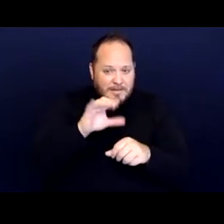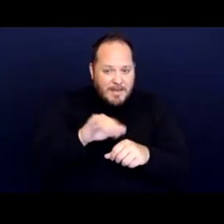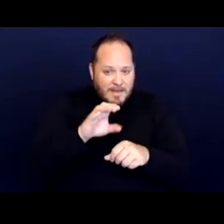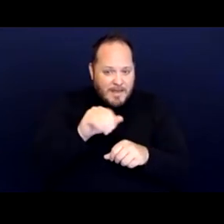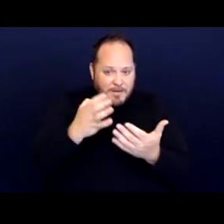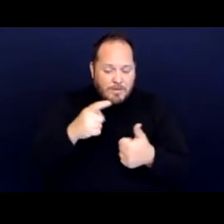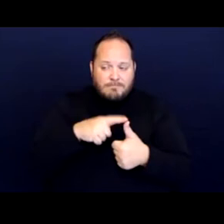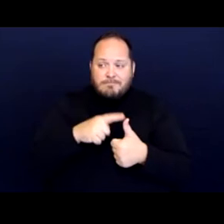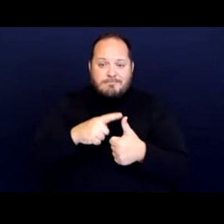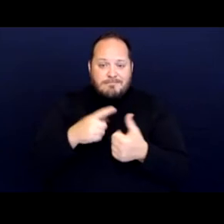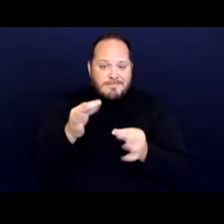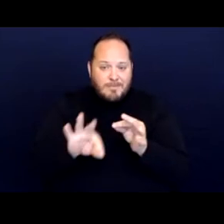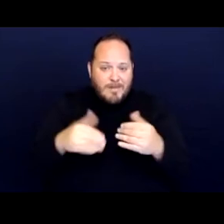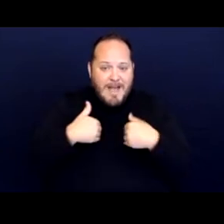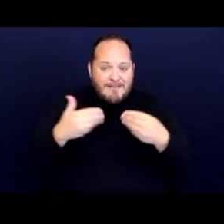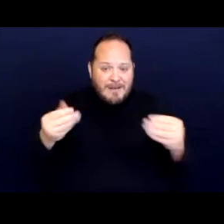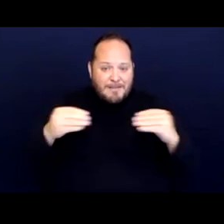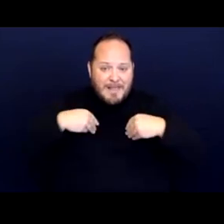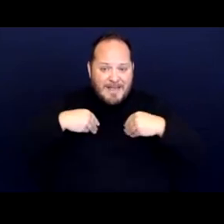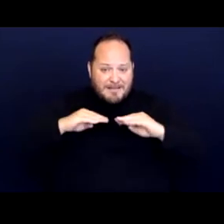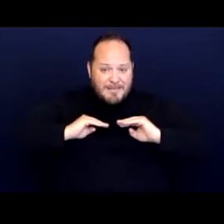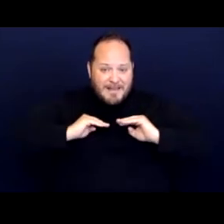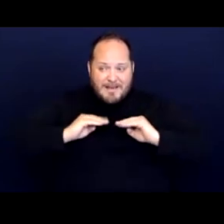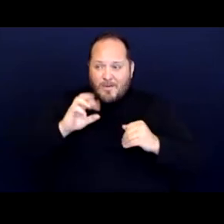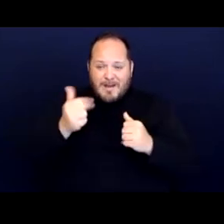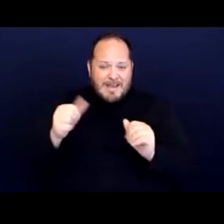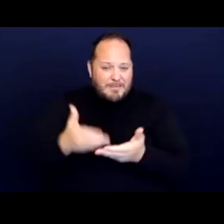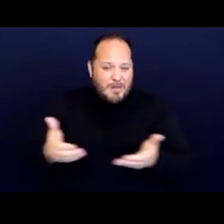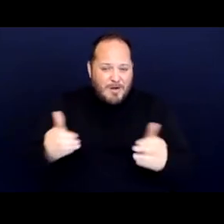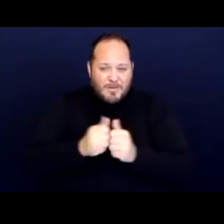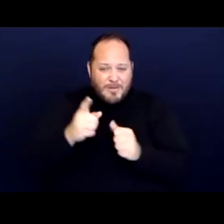or any belongings with you in a public place where the kinds of factors that could be used